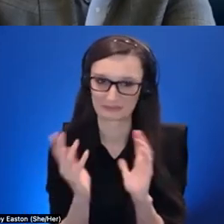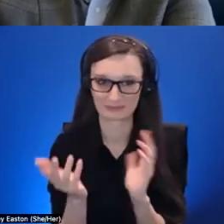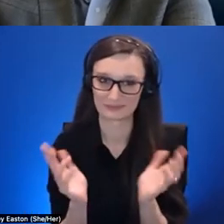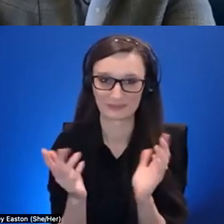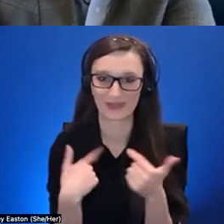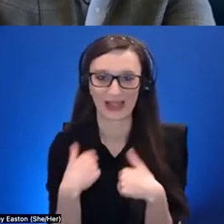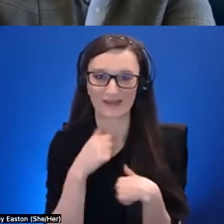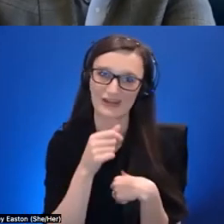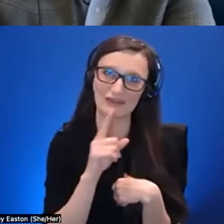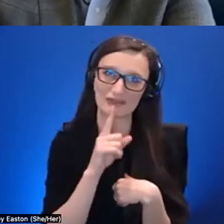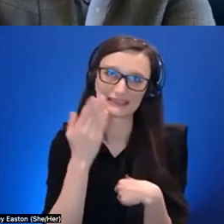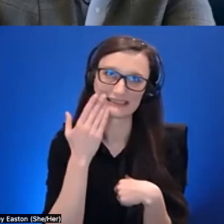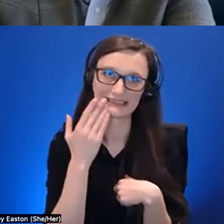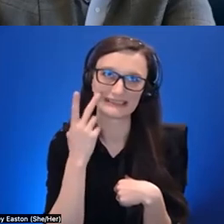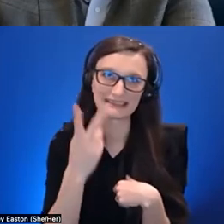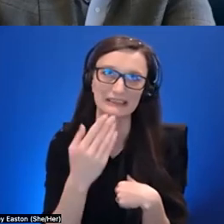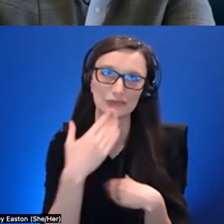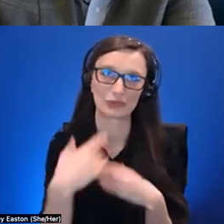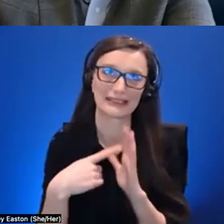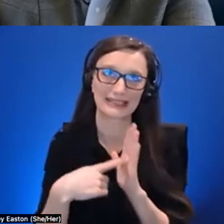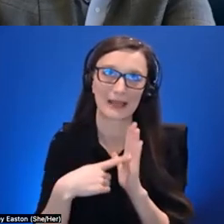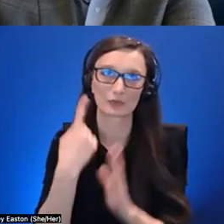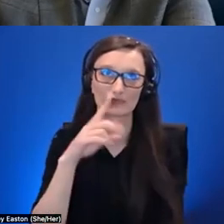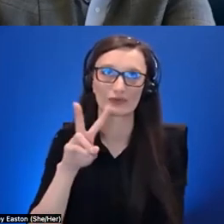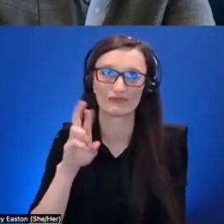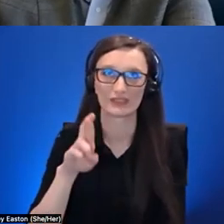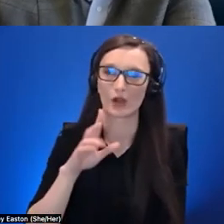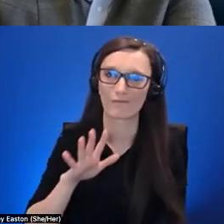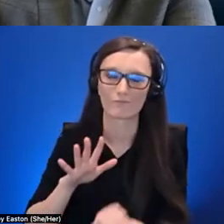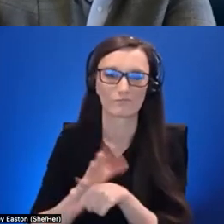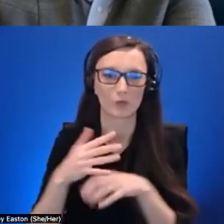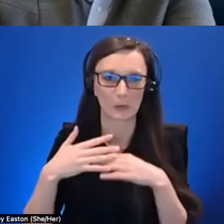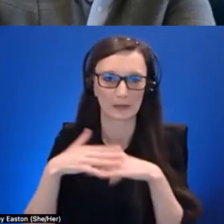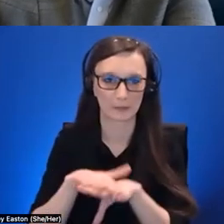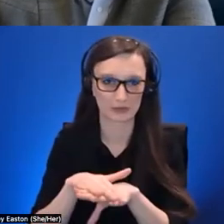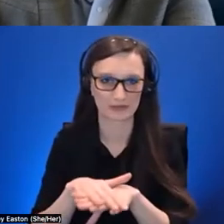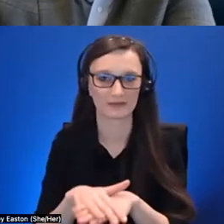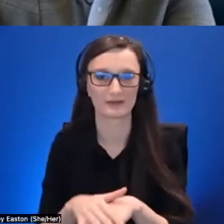on the on the vr um fully immersive vr site so if it's about getting a good experience in vr